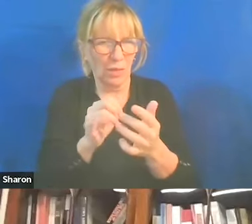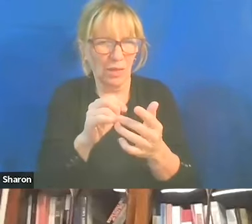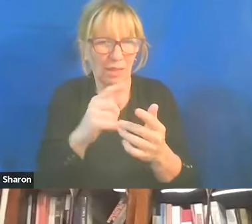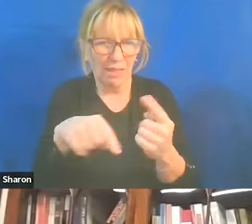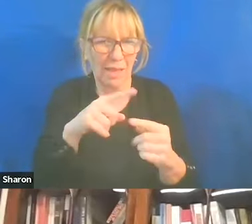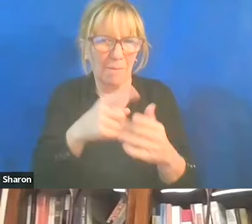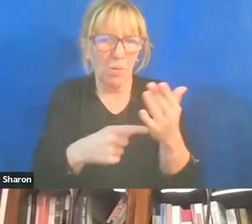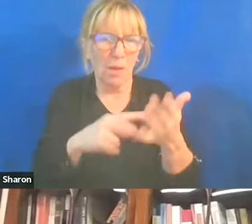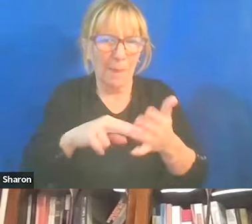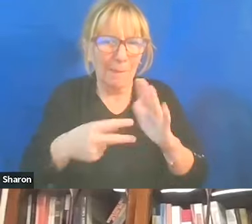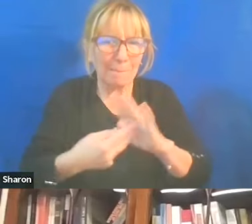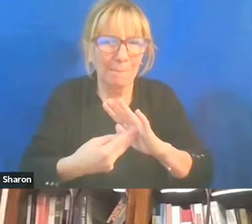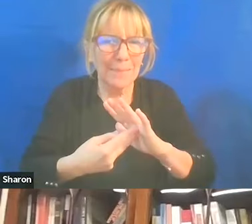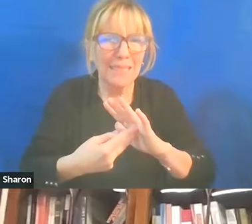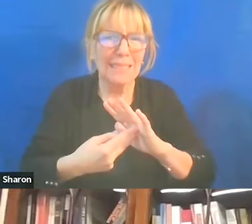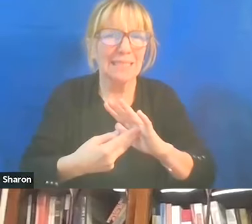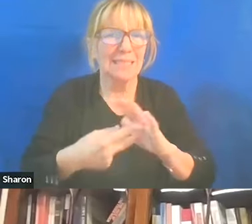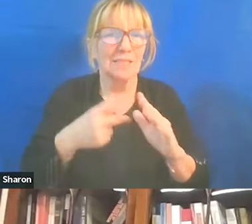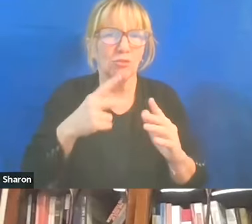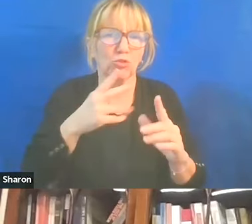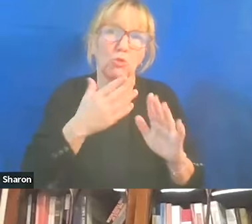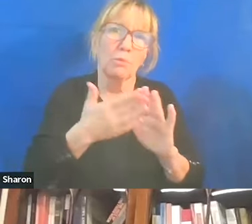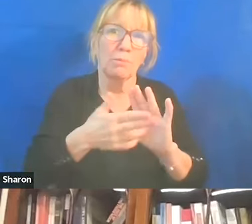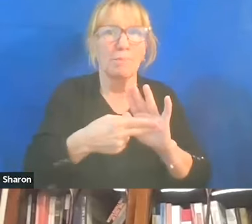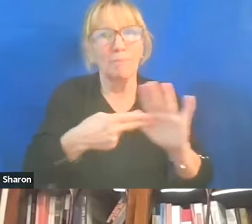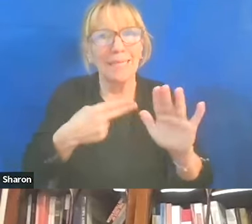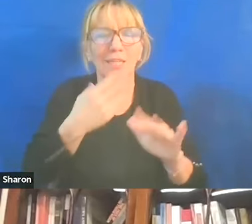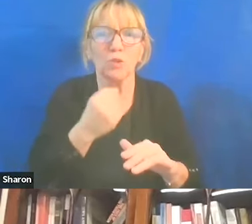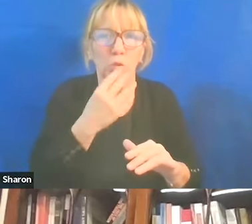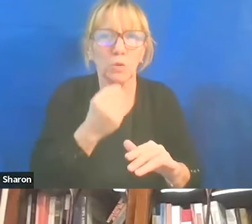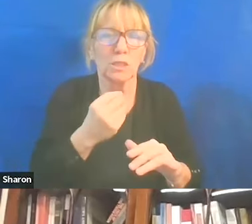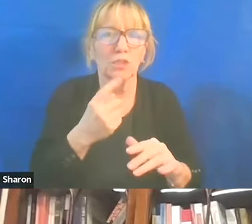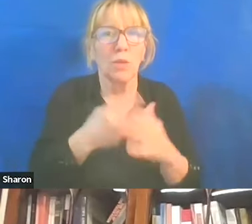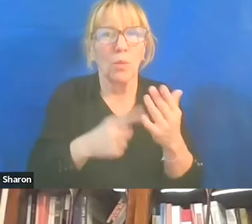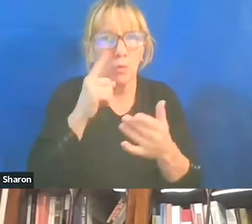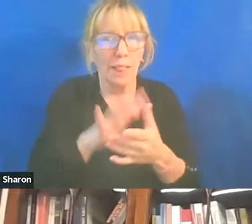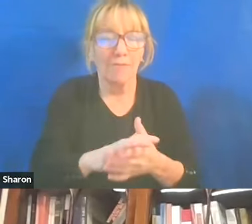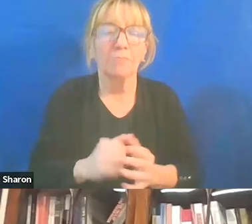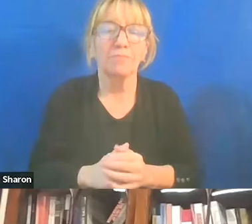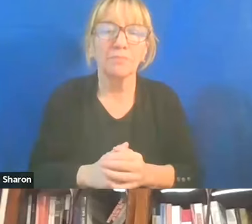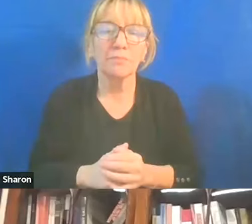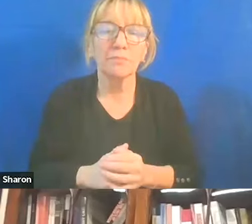Okay, and maybe one last question that I'll ask you before going to the questions from the audience.